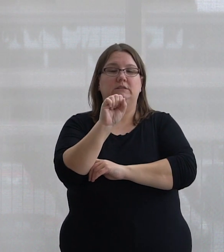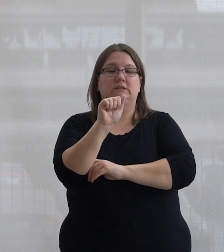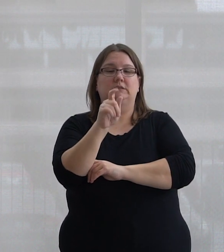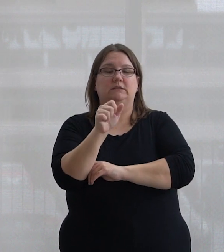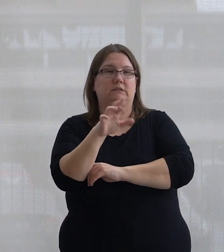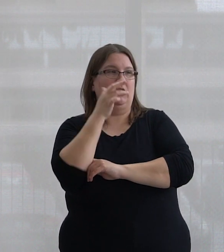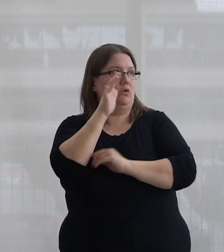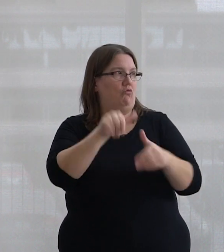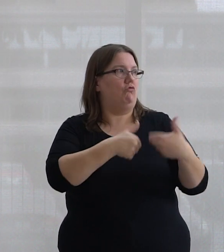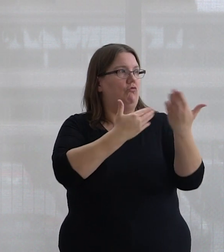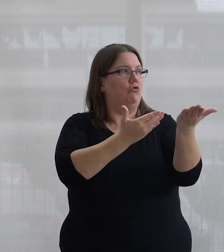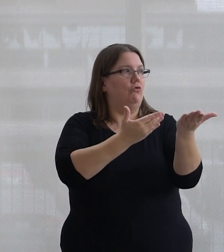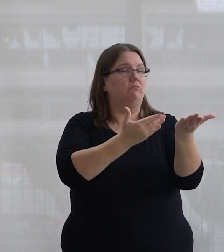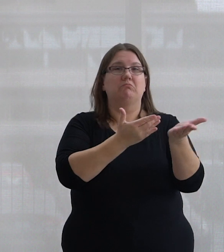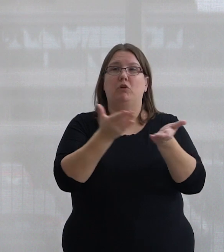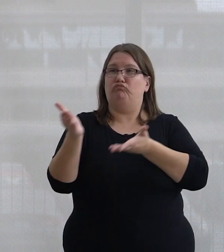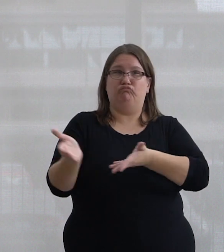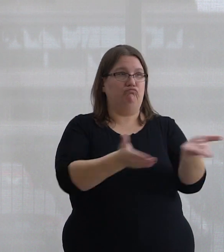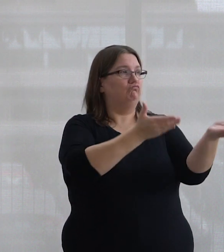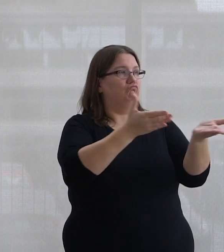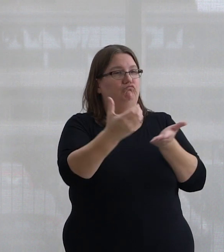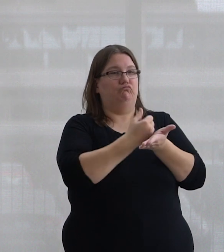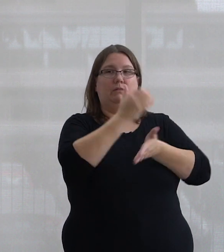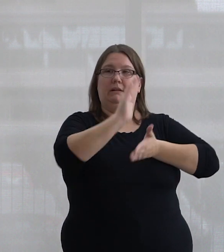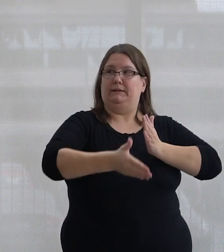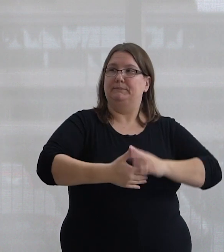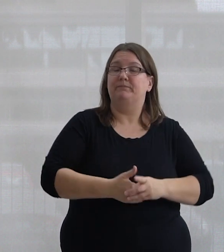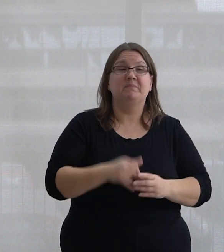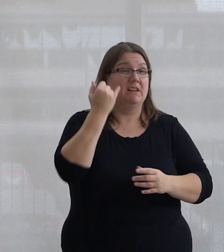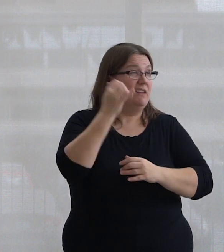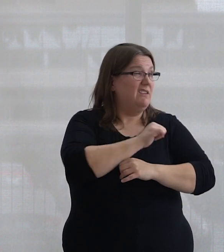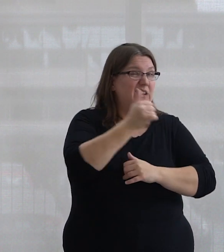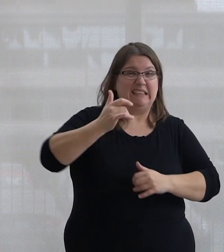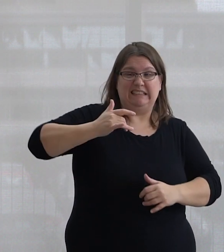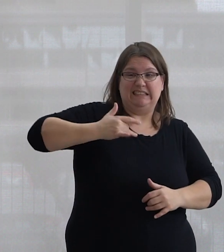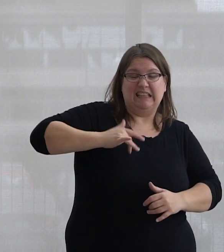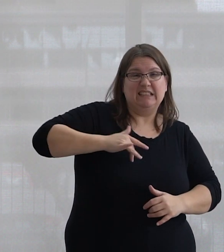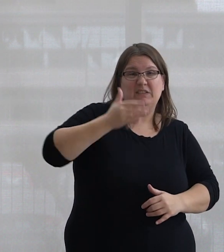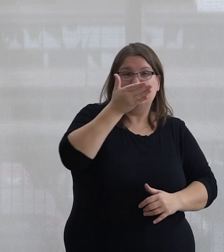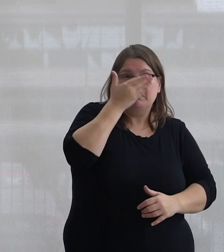will be offering this, and you can help yourself to it at the end of our talk. If you have any sensitivities to scent or smoke,